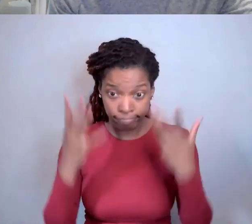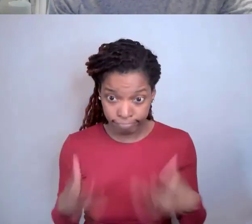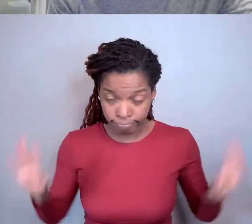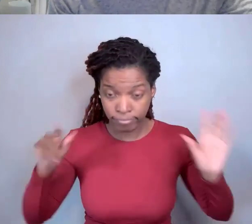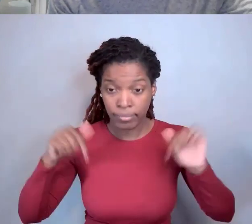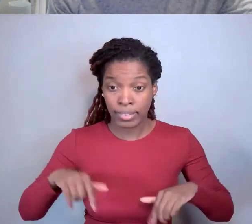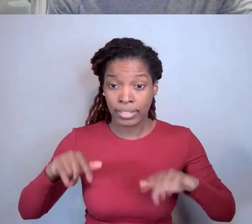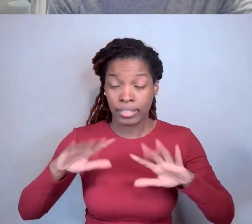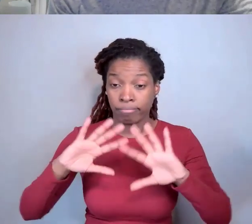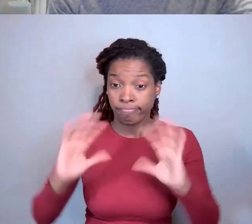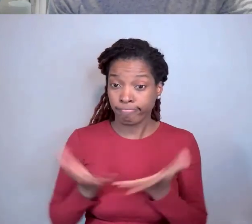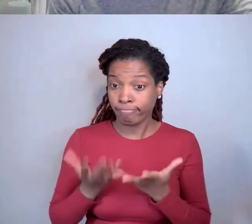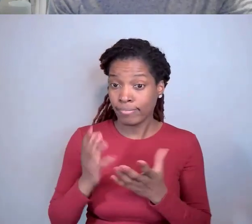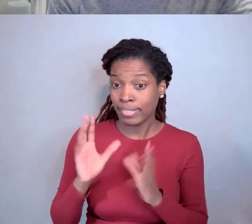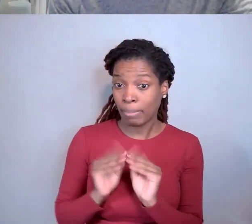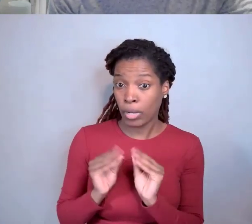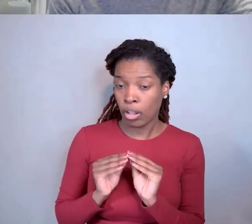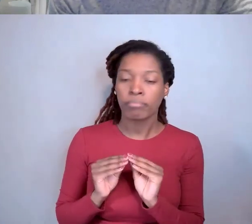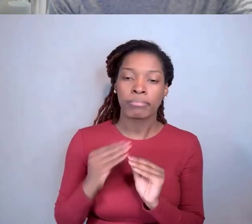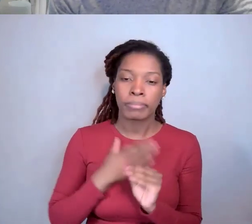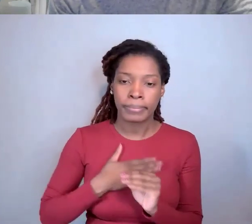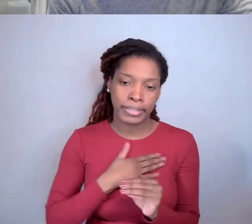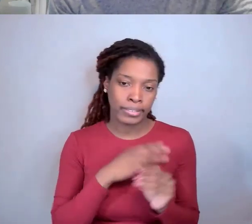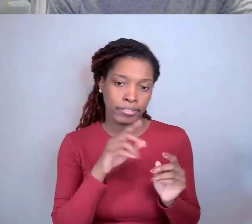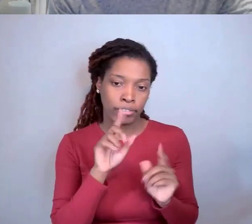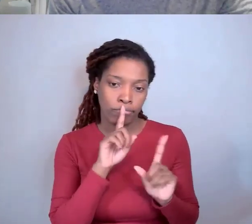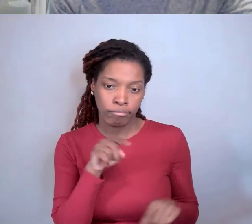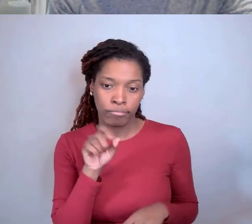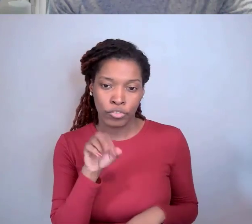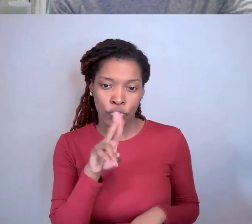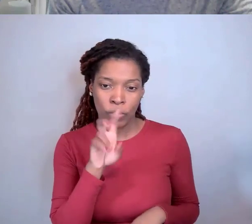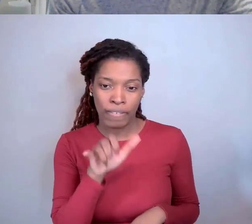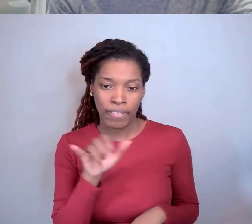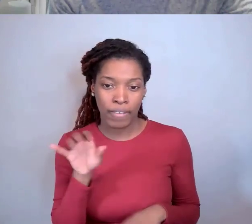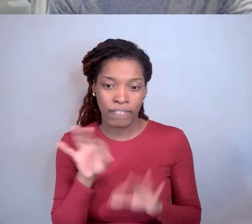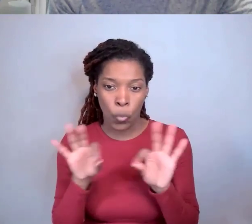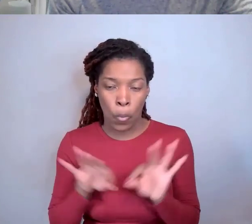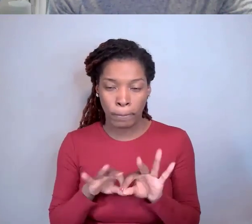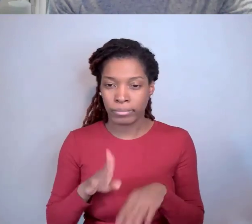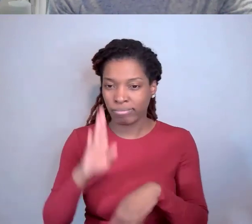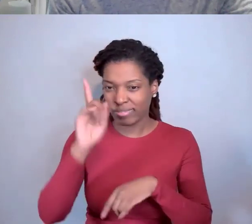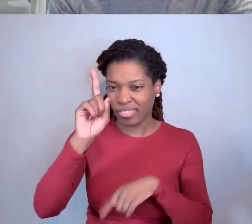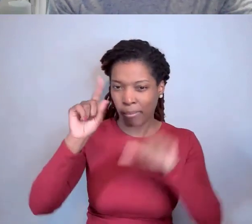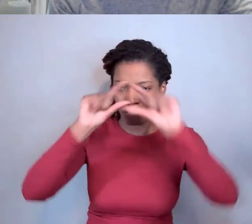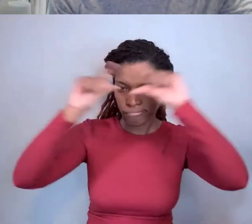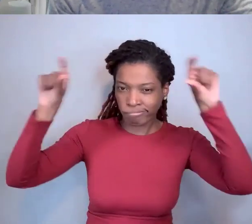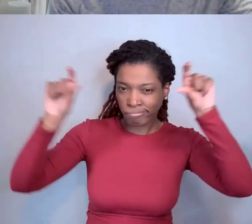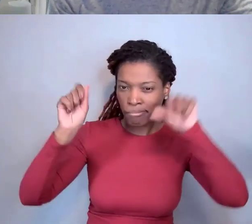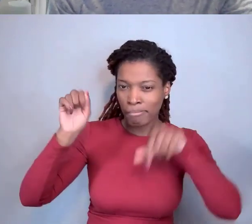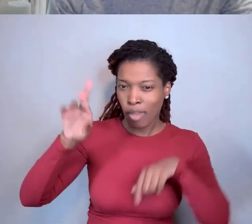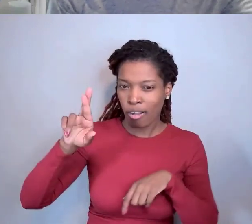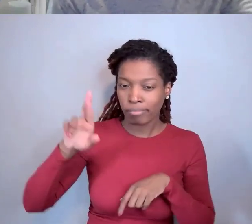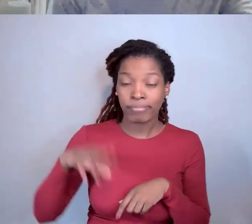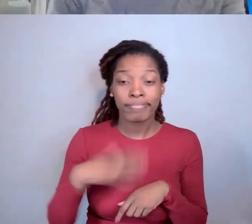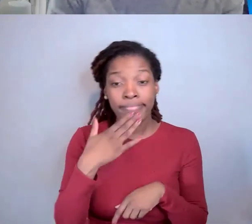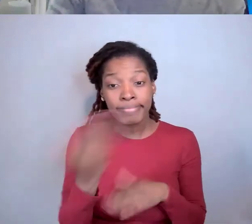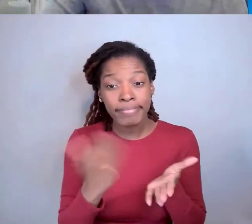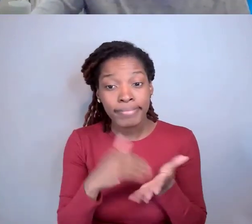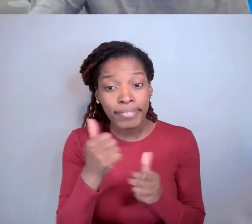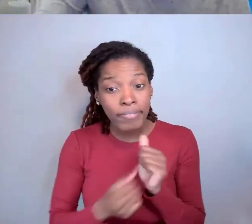please also complete the overall survey form in the navigation bar at the top of the page. Thanks again everyone and have a great rest of your day.